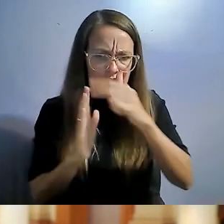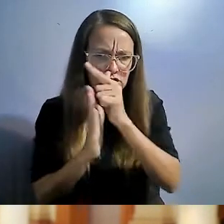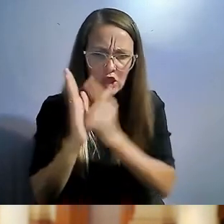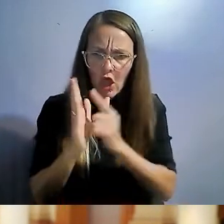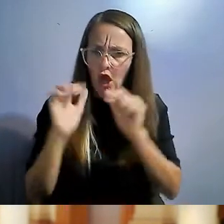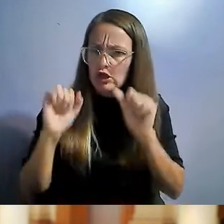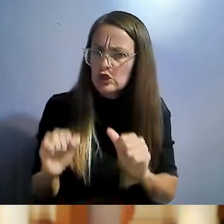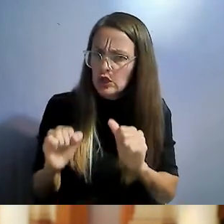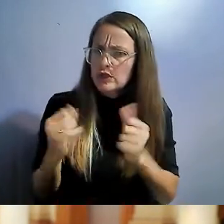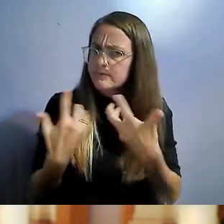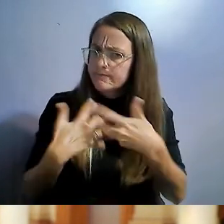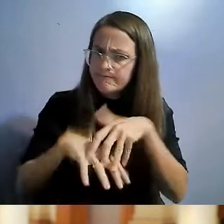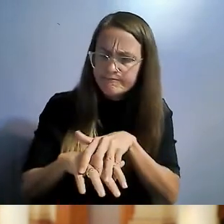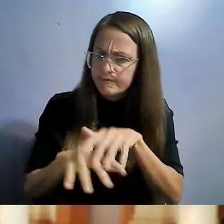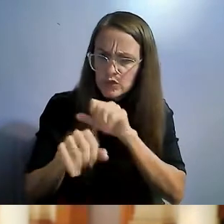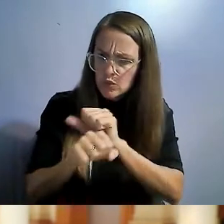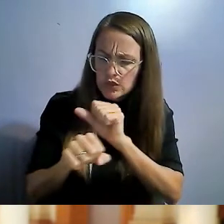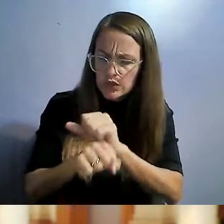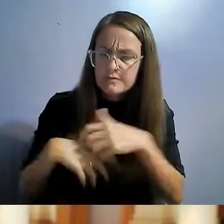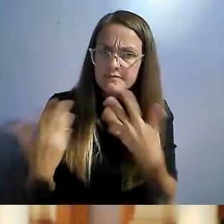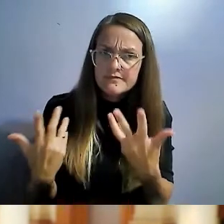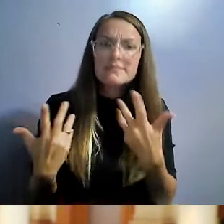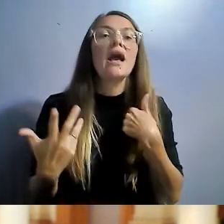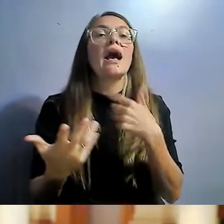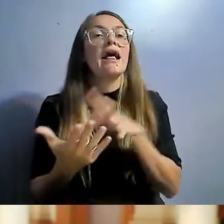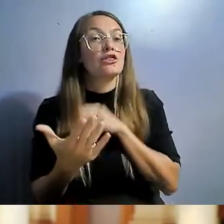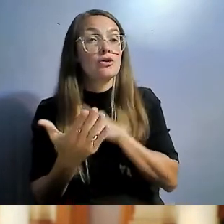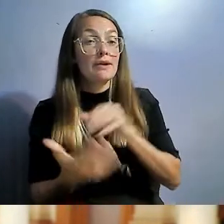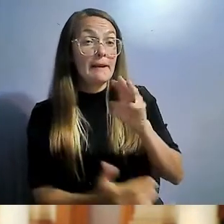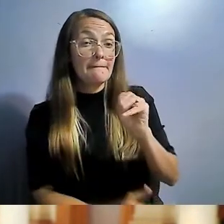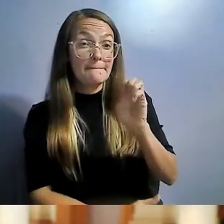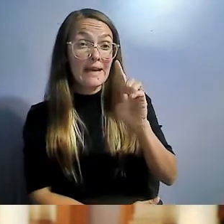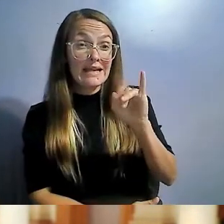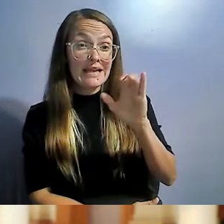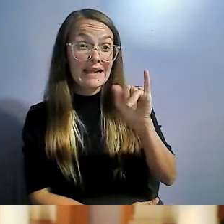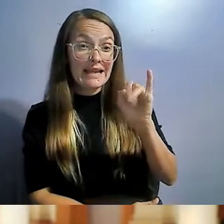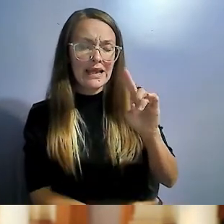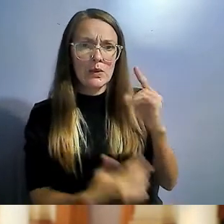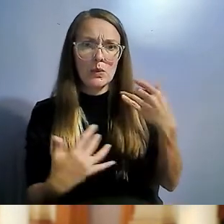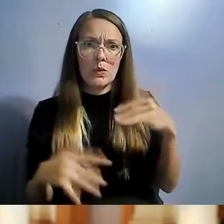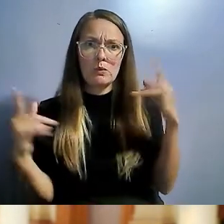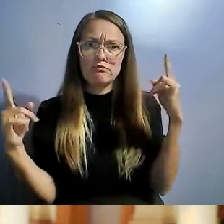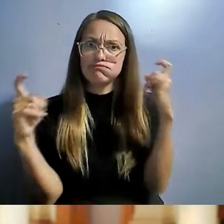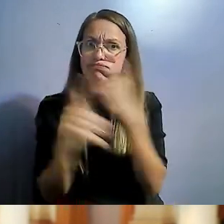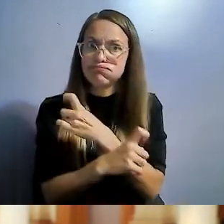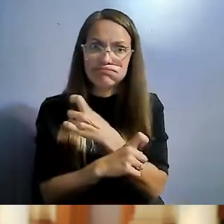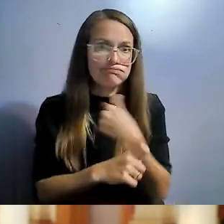Through that process, I learned that Medicaid was more complicated than I realized.